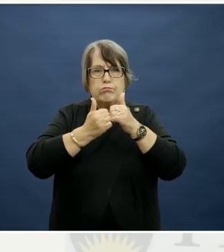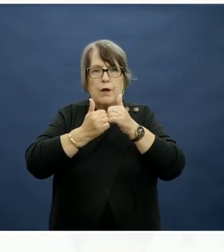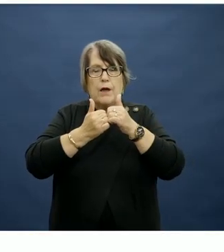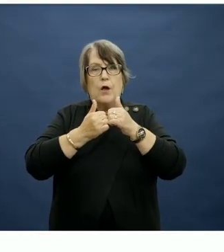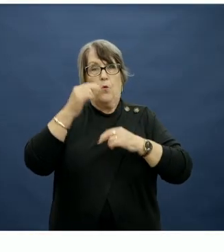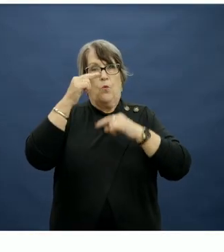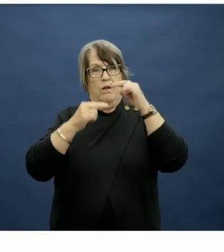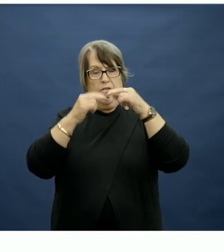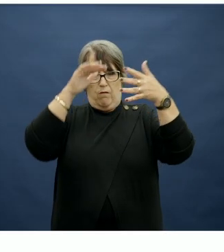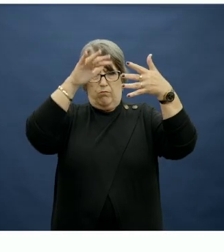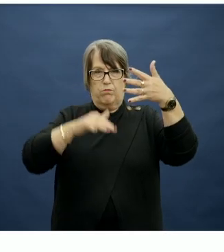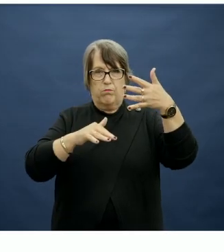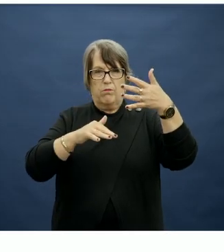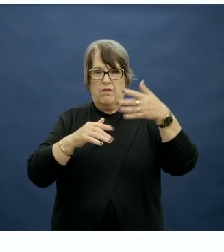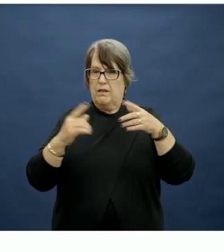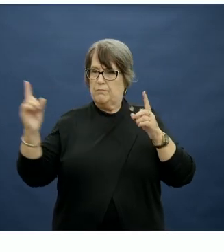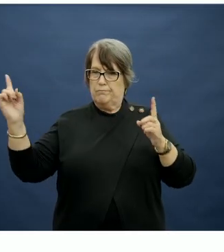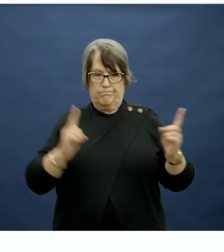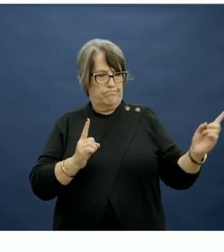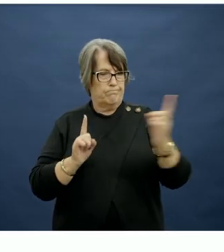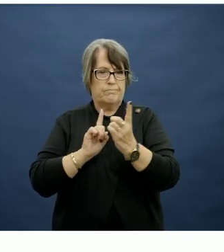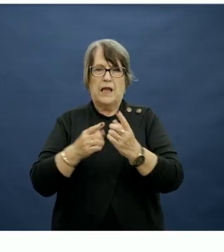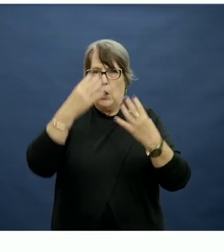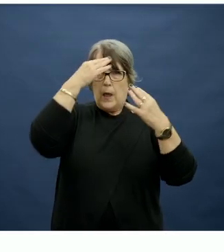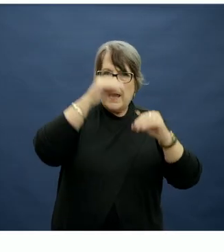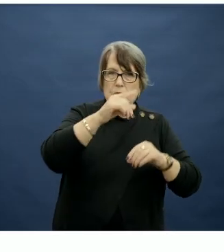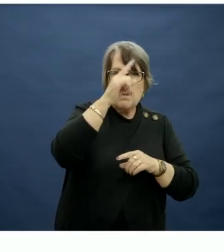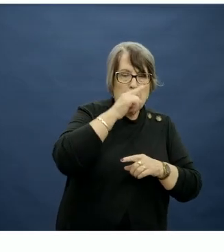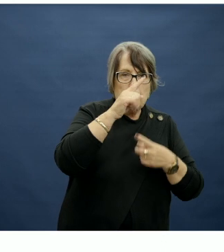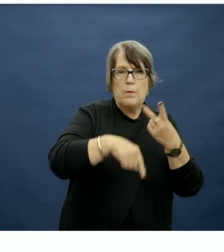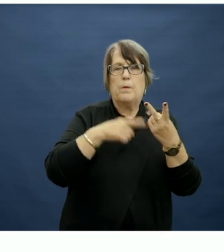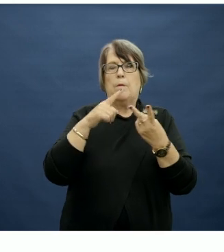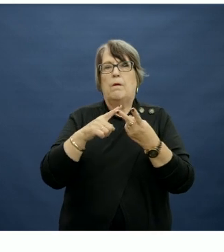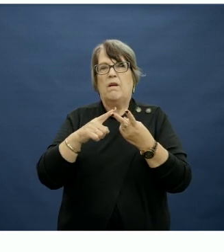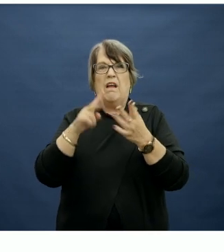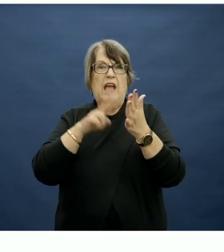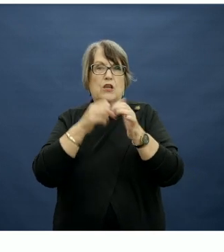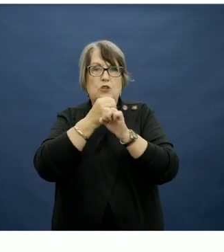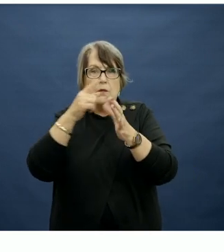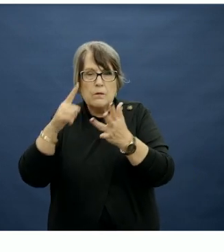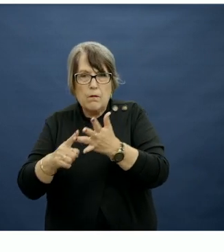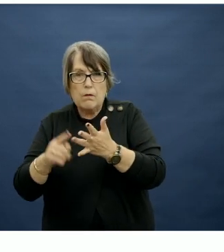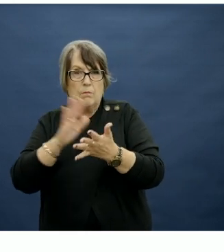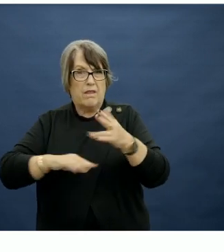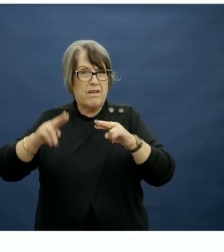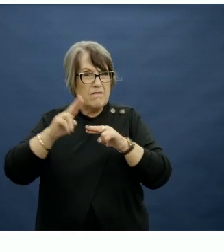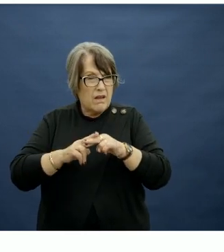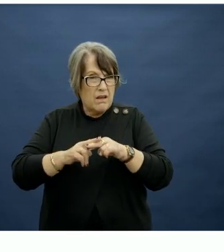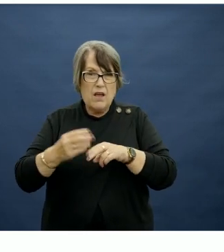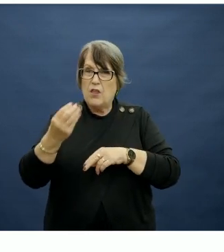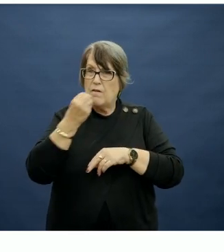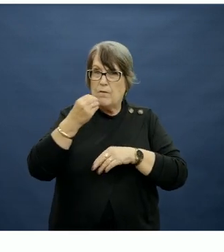the relevant stakeholders, so people from education, NGOs, parents, the food sector,